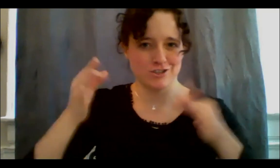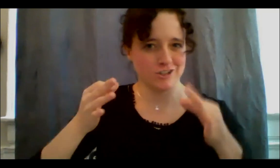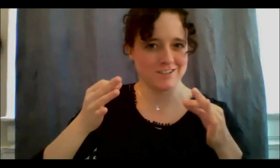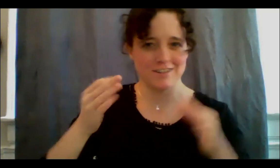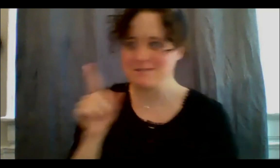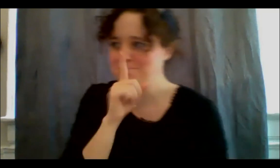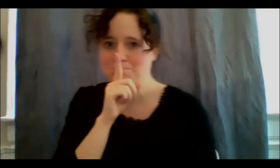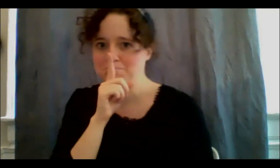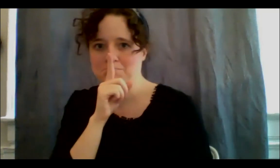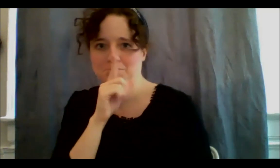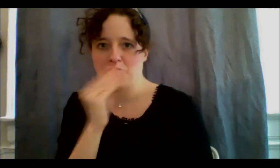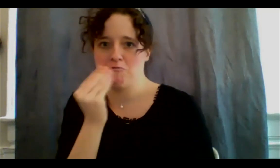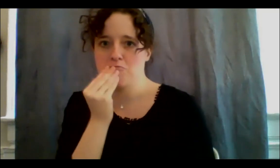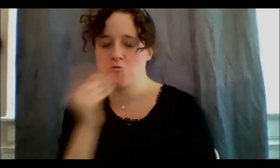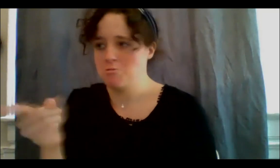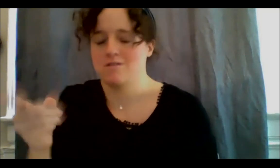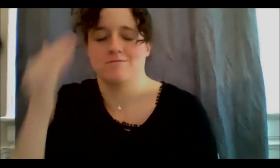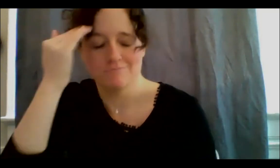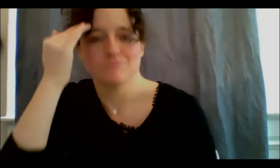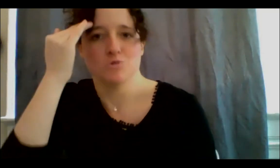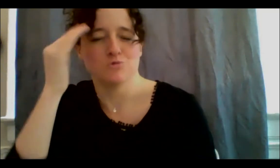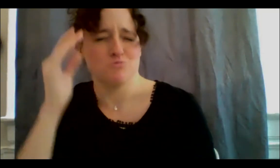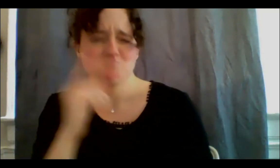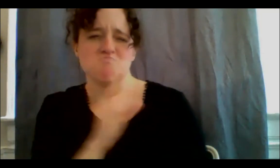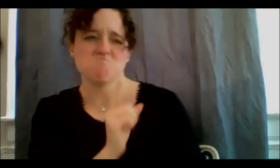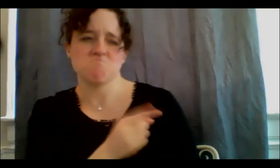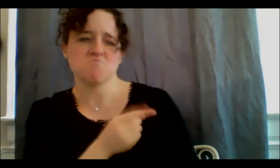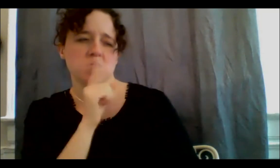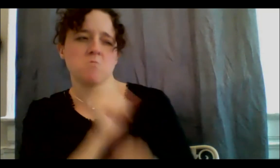know where to start, but I followed his guiding principles, and I will tell you